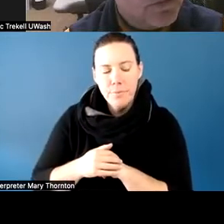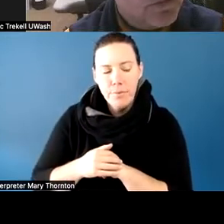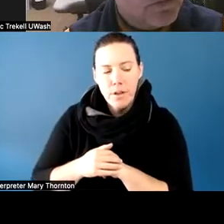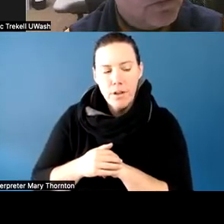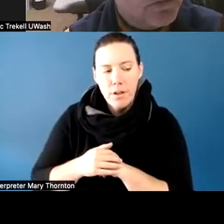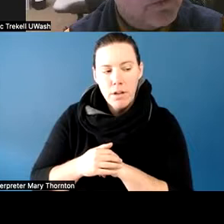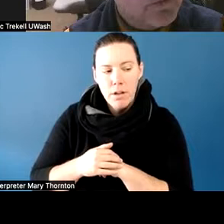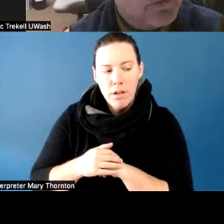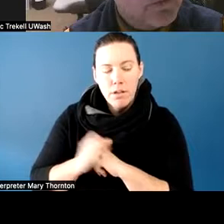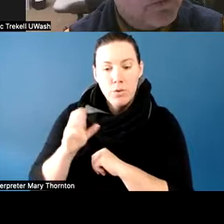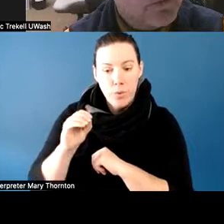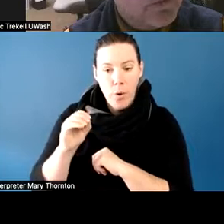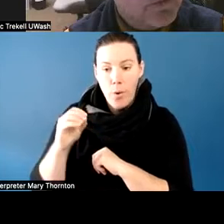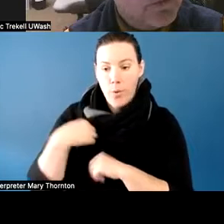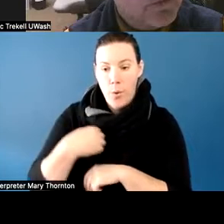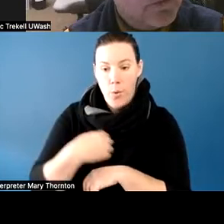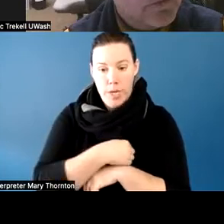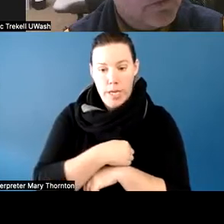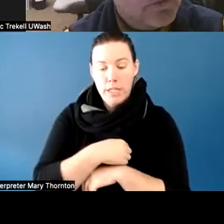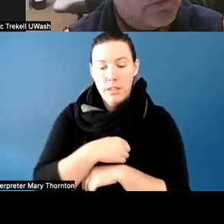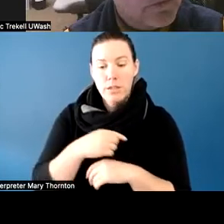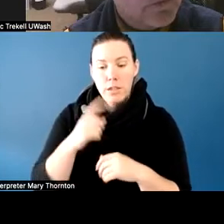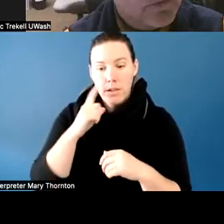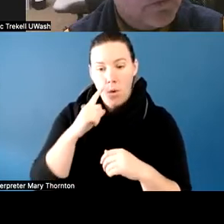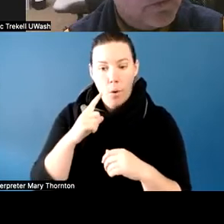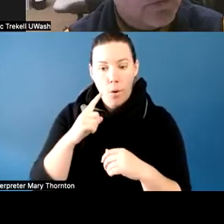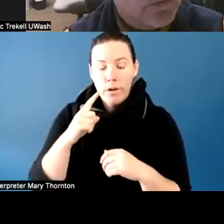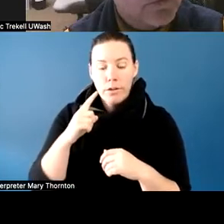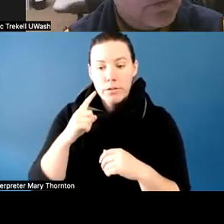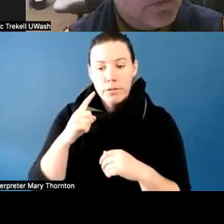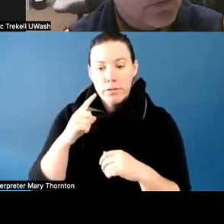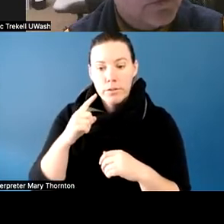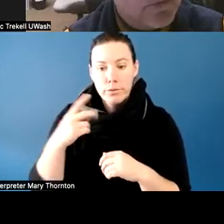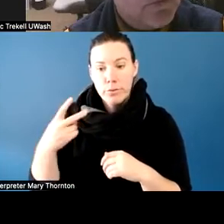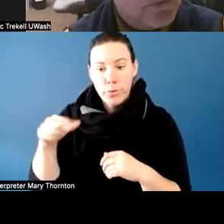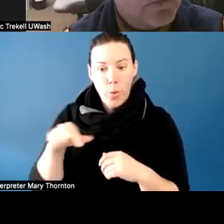took the initiative to-- when she identified the classes she wanted to take,